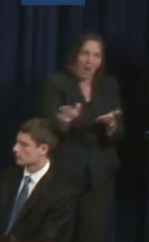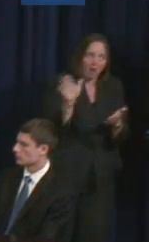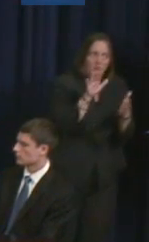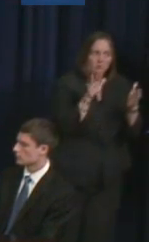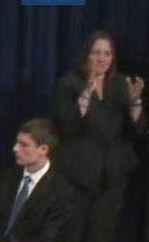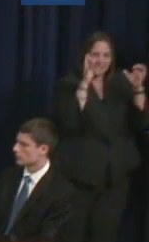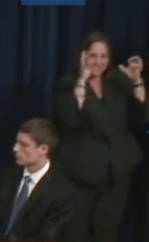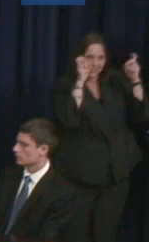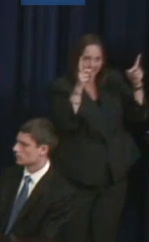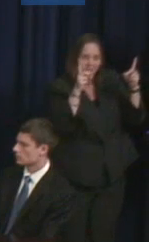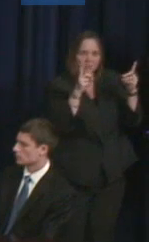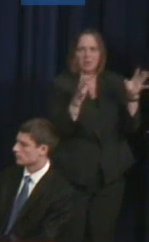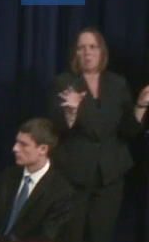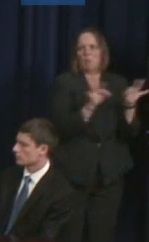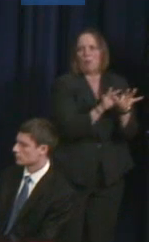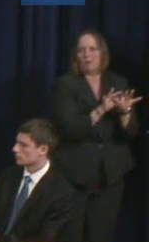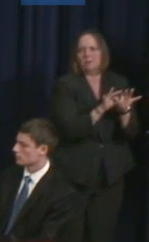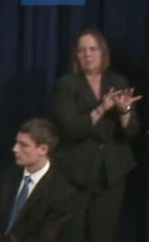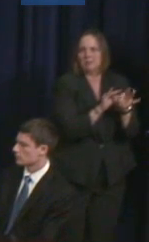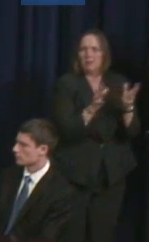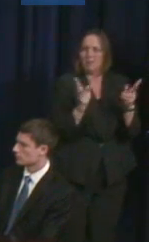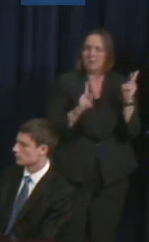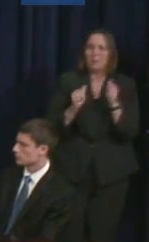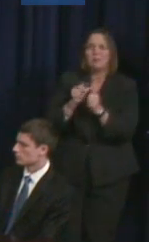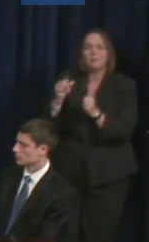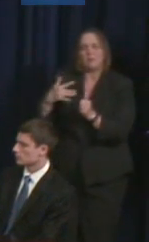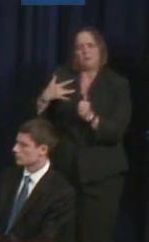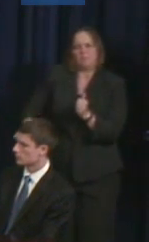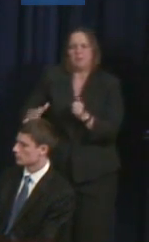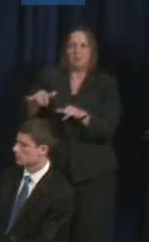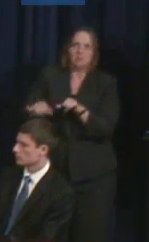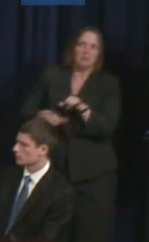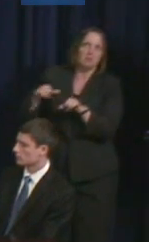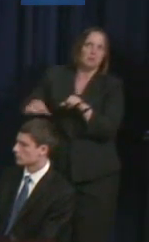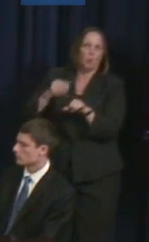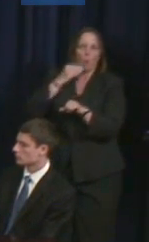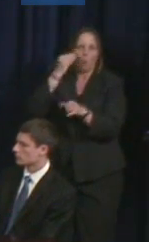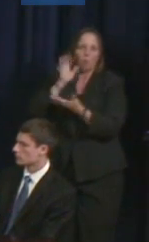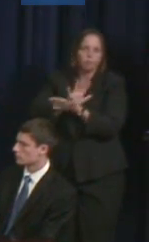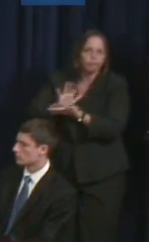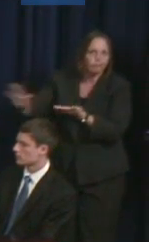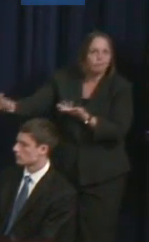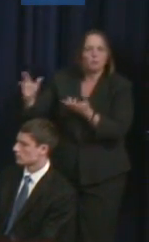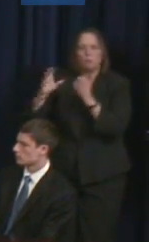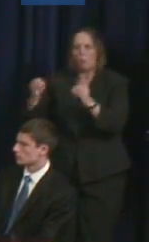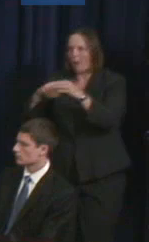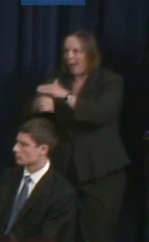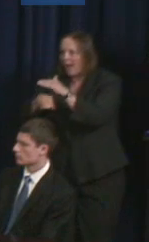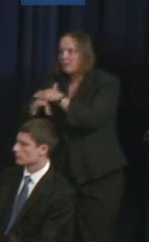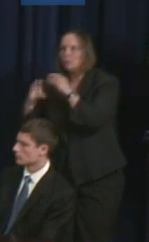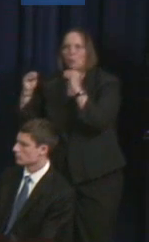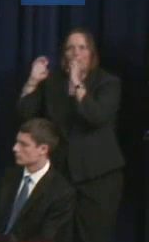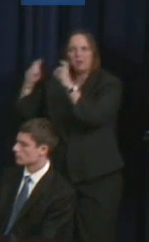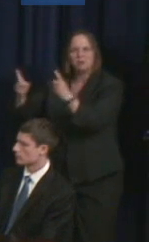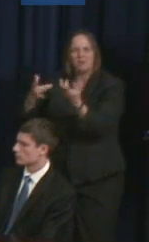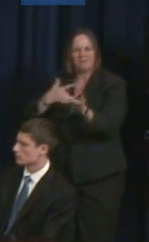cycle of poverty that many people with disabilities face who don't have access or they're not motivated to